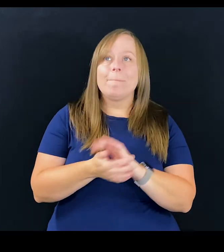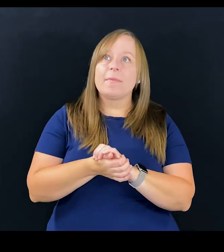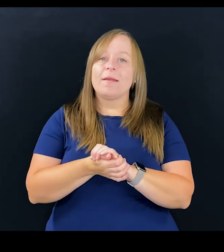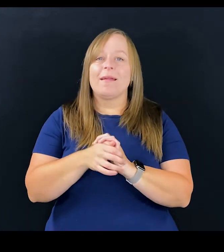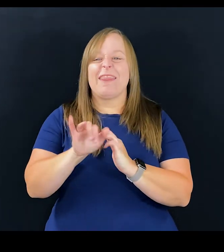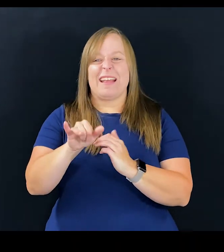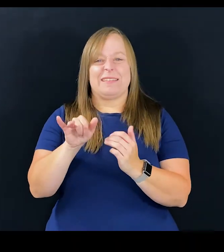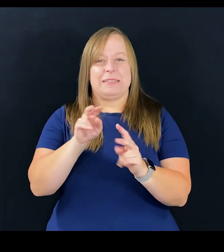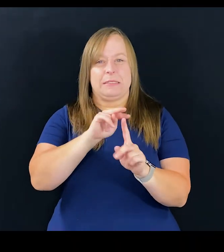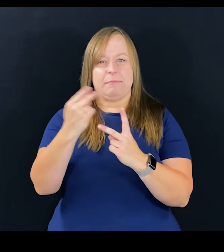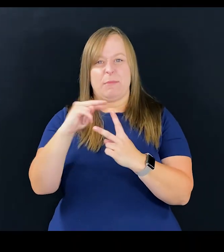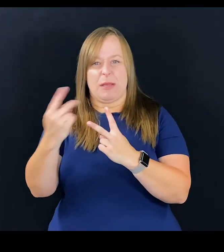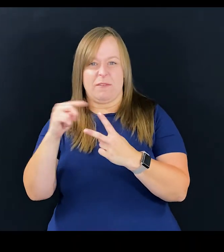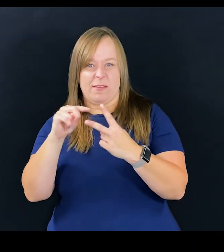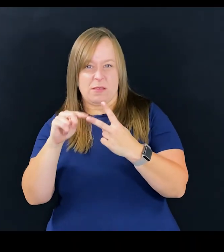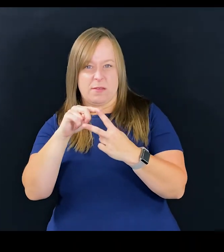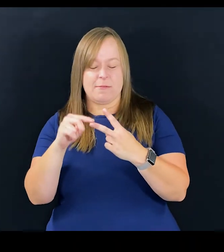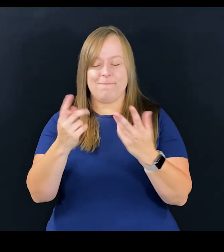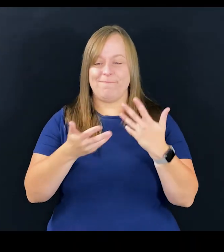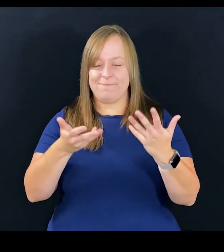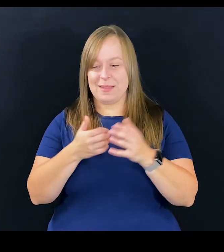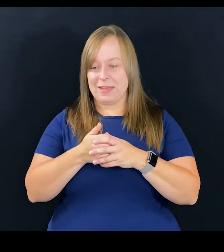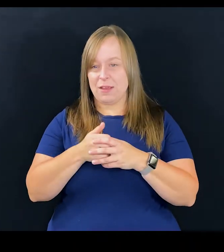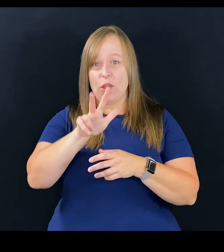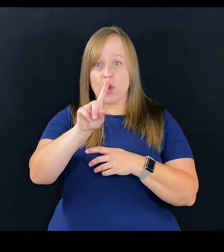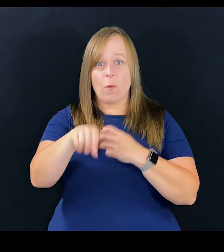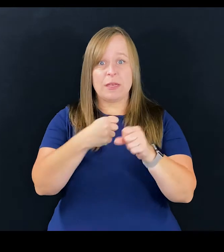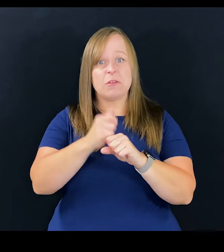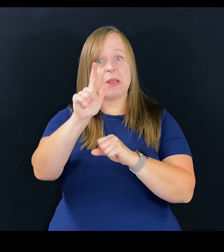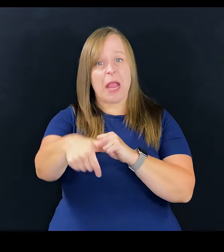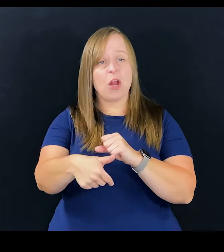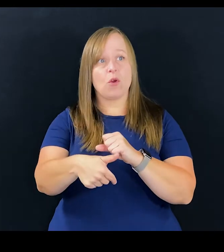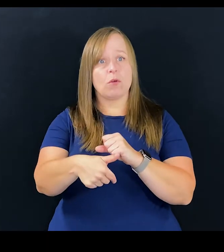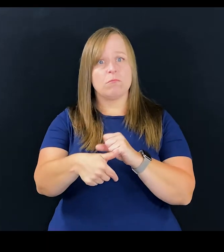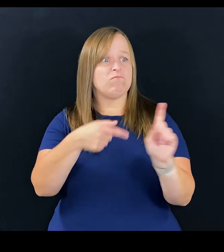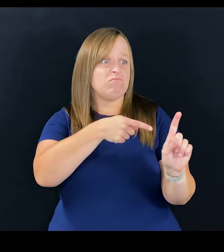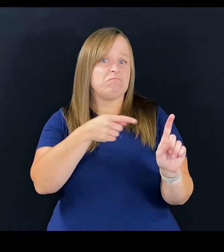and that's kind of where I am with this that, we're 31 years later, a lot of this to your point,